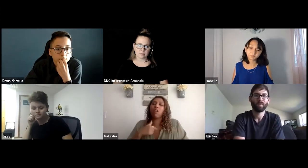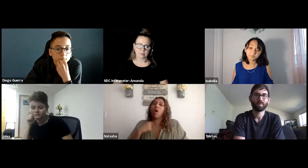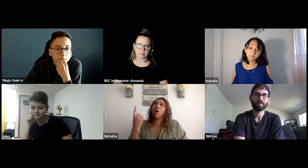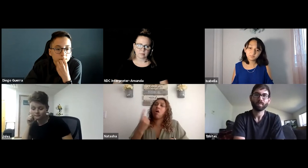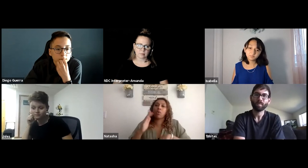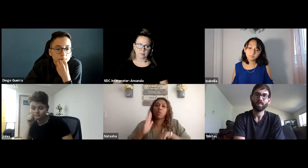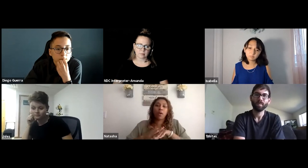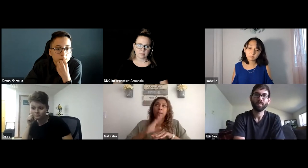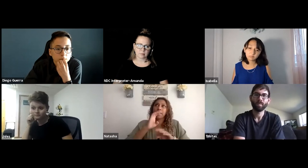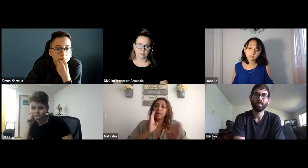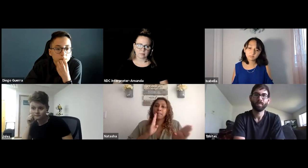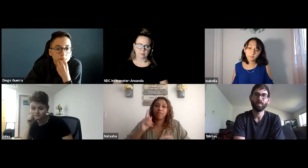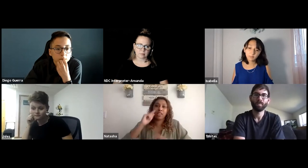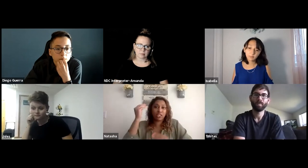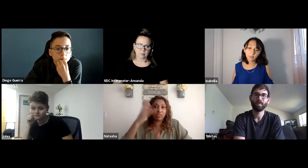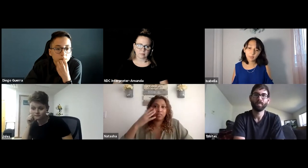And in the future when we return to physical classes,